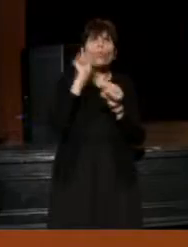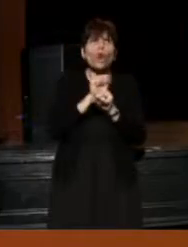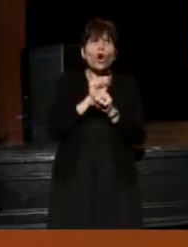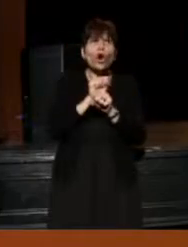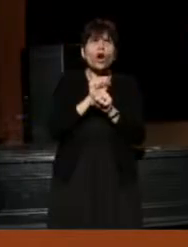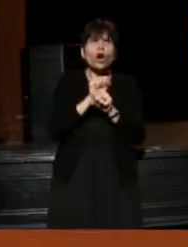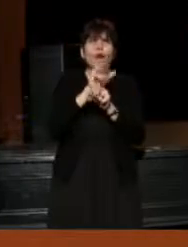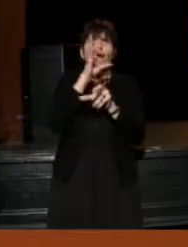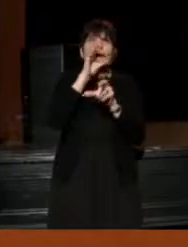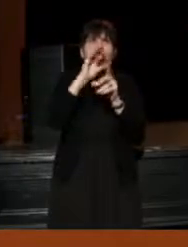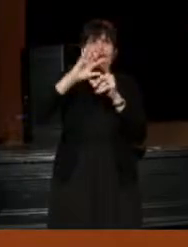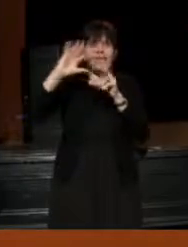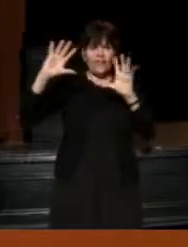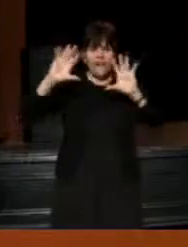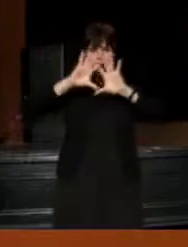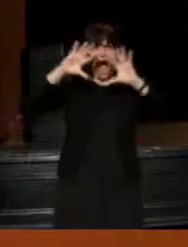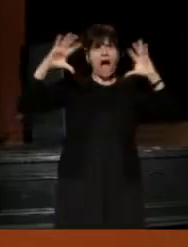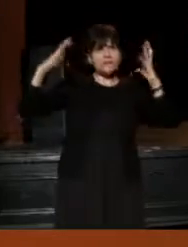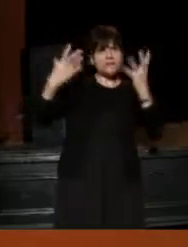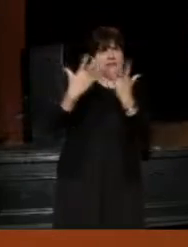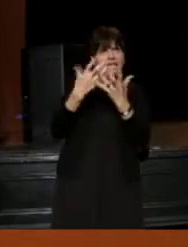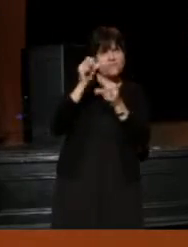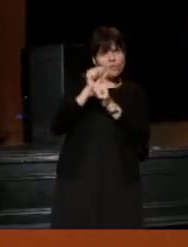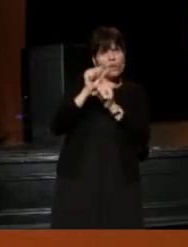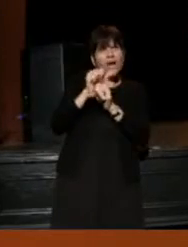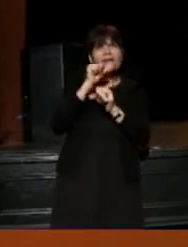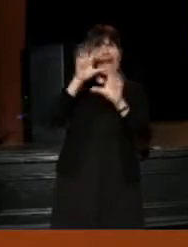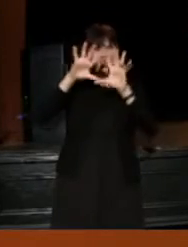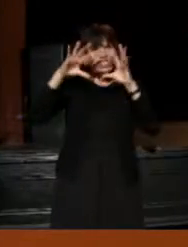in context of the work, and maybe, not just in the context of their own...